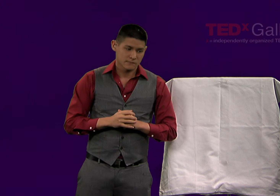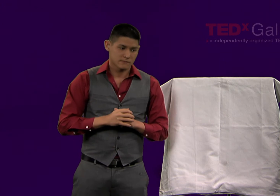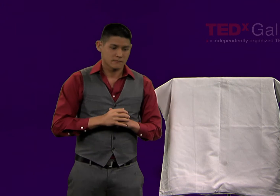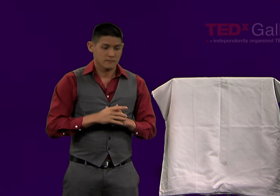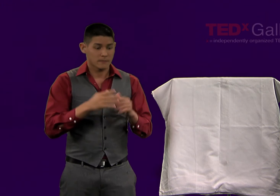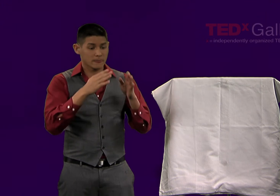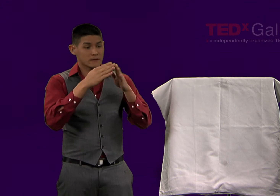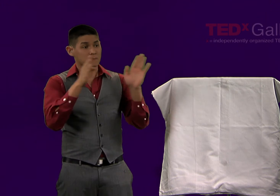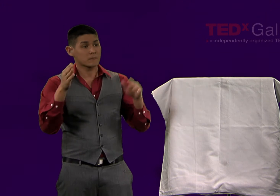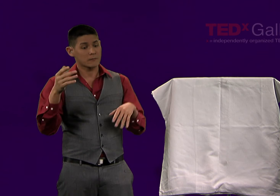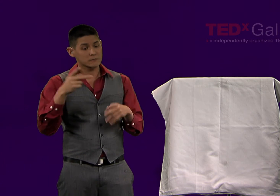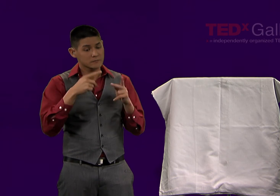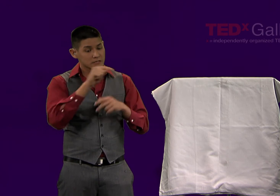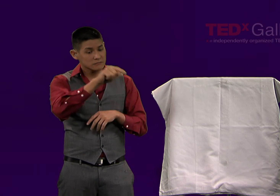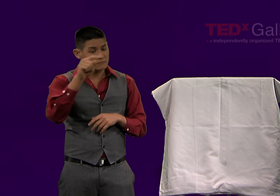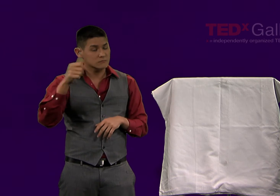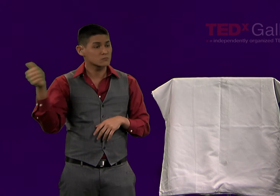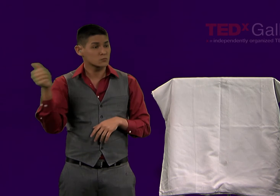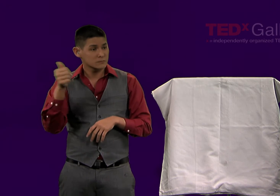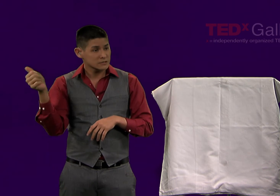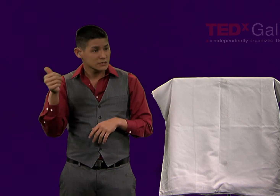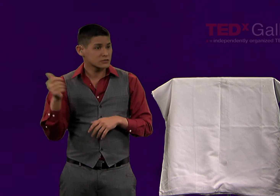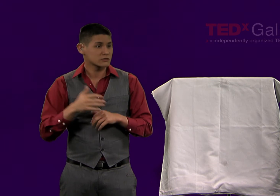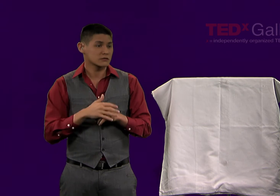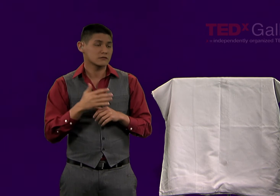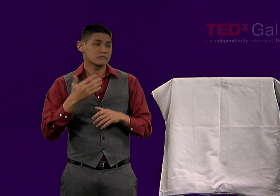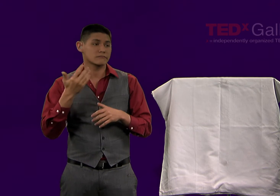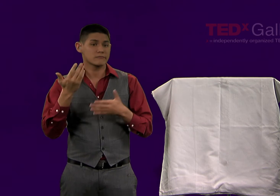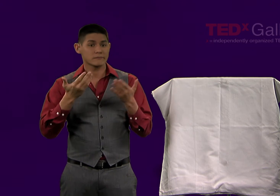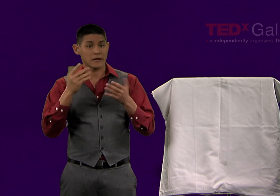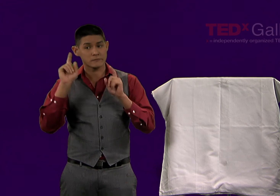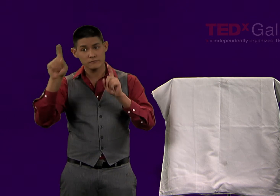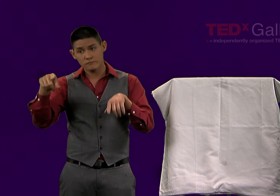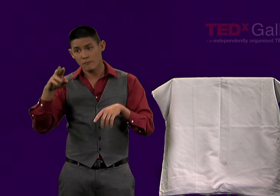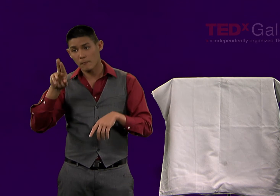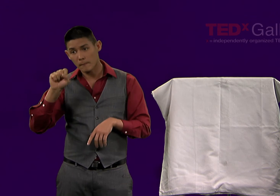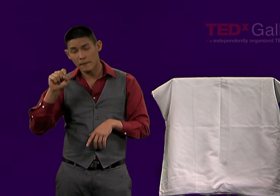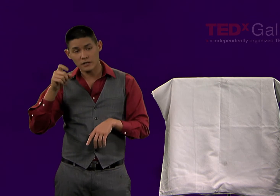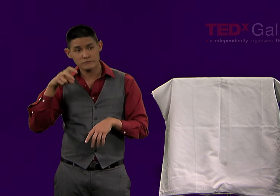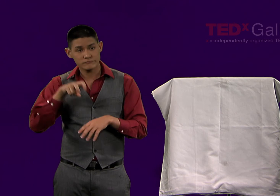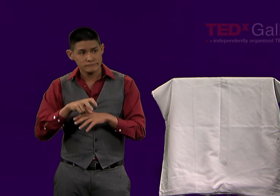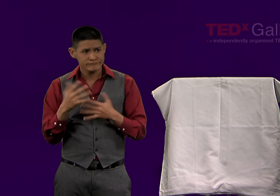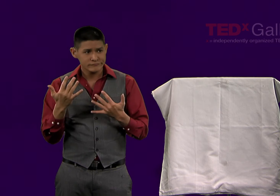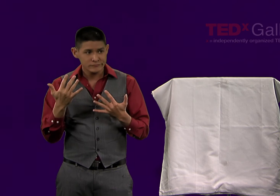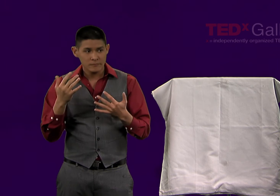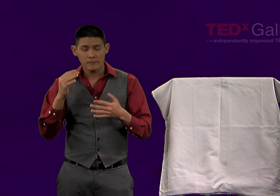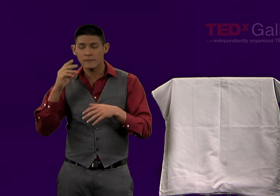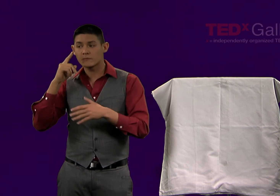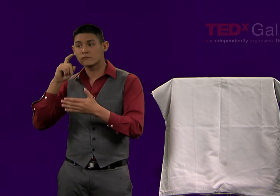It can also be used in transportation environments, for example at a bus station or a subway station.